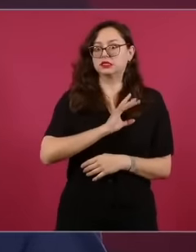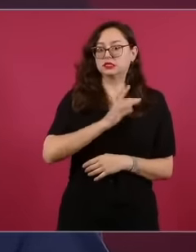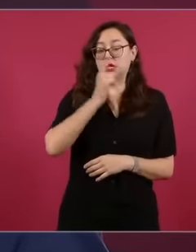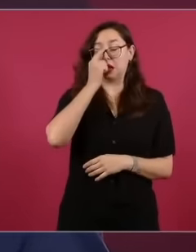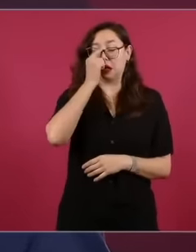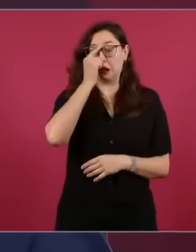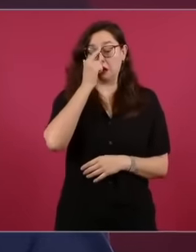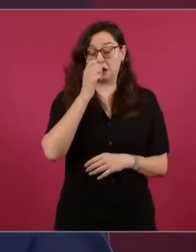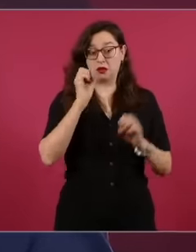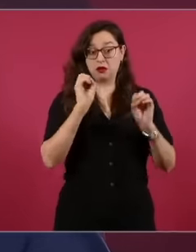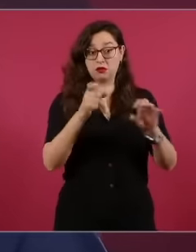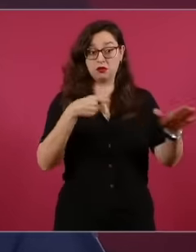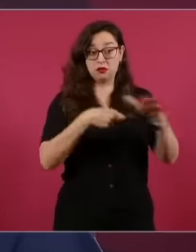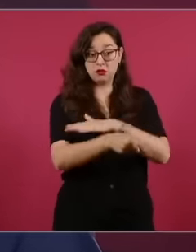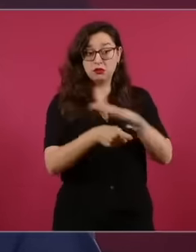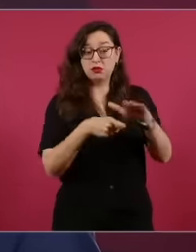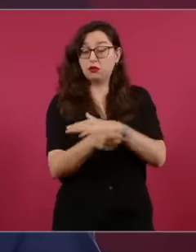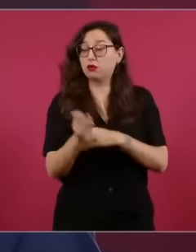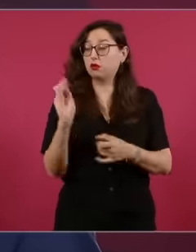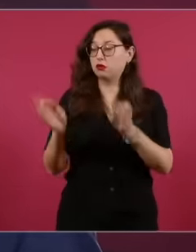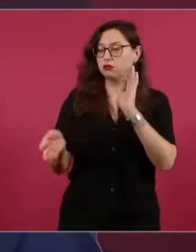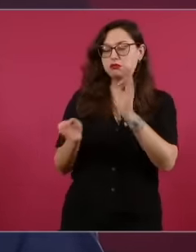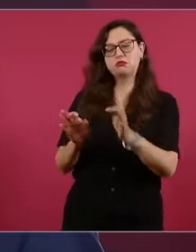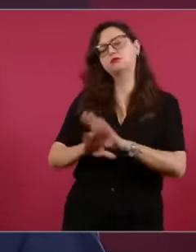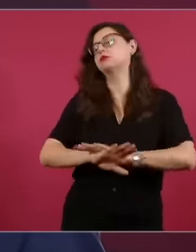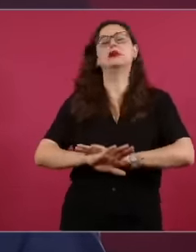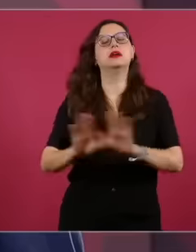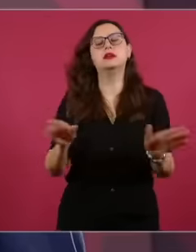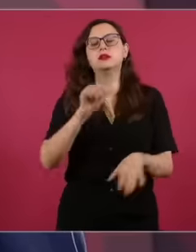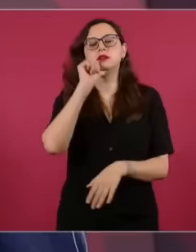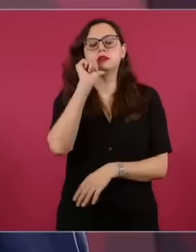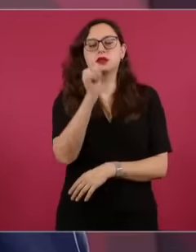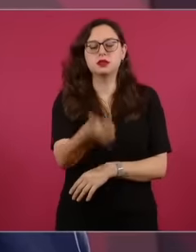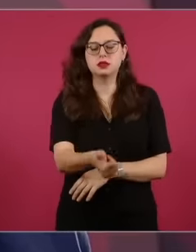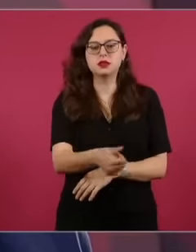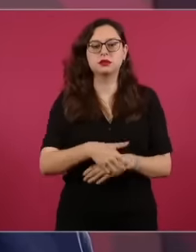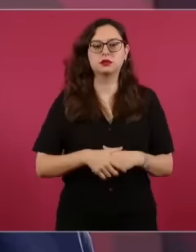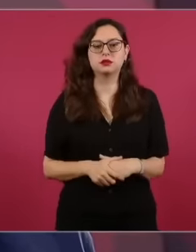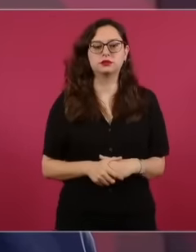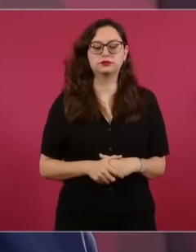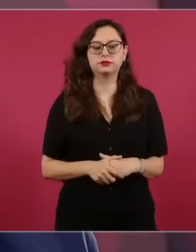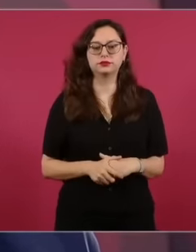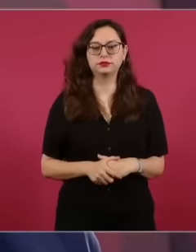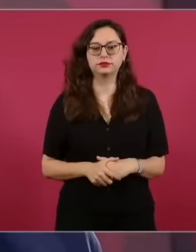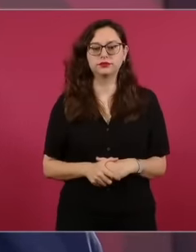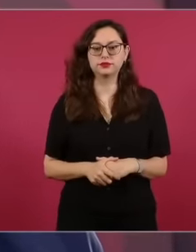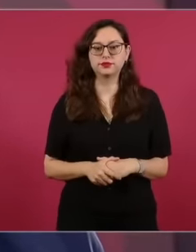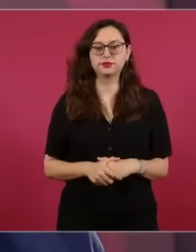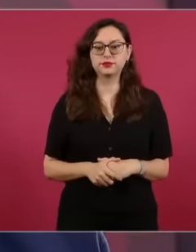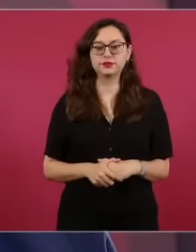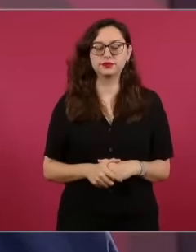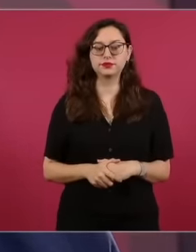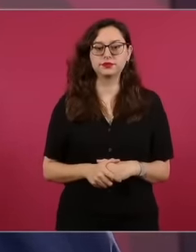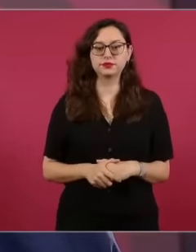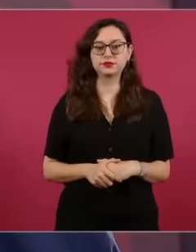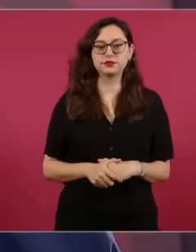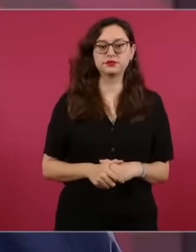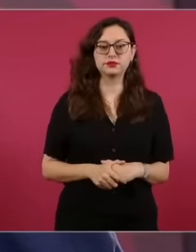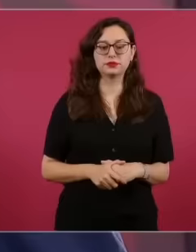intimidated and